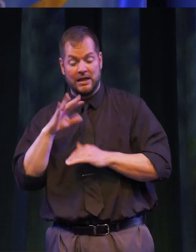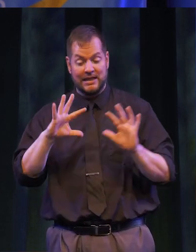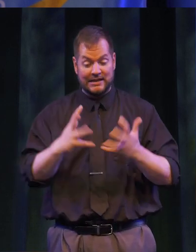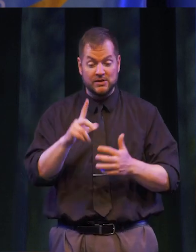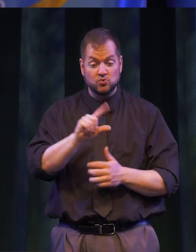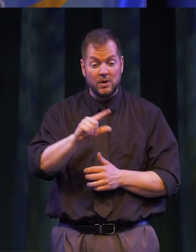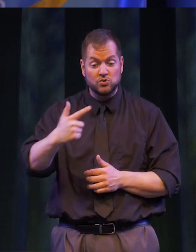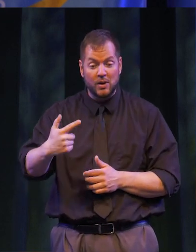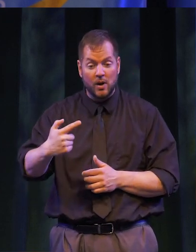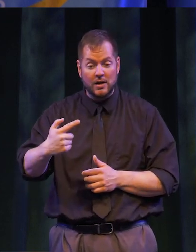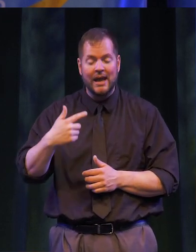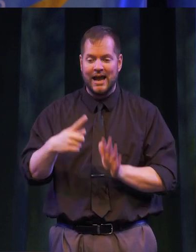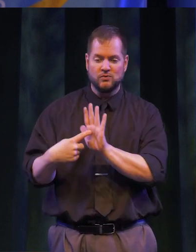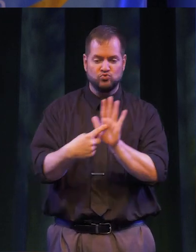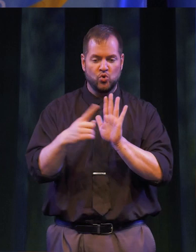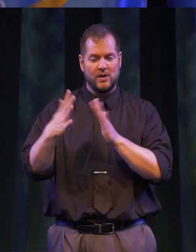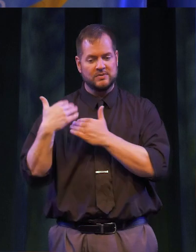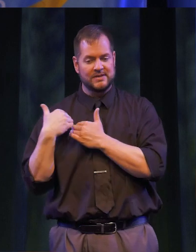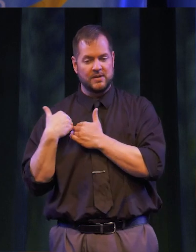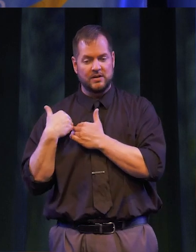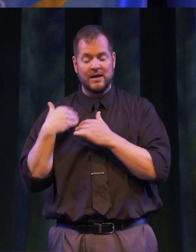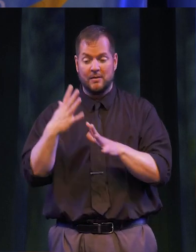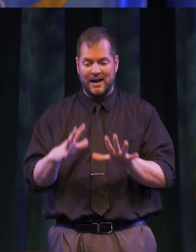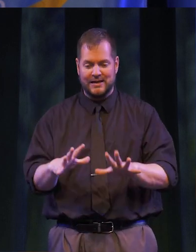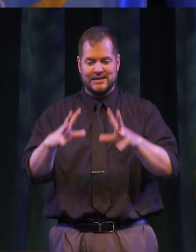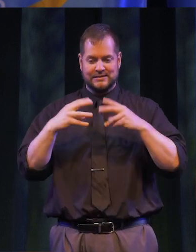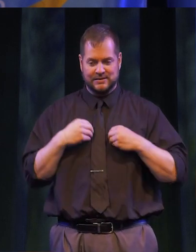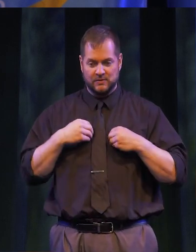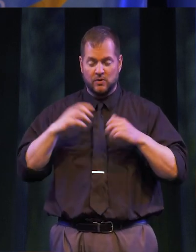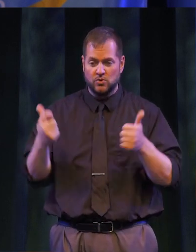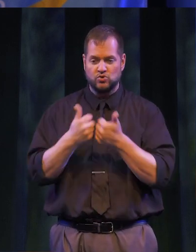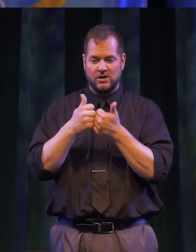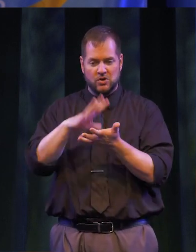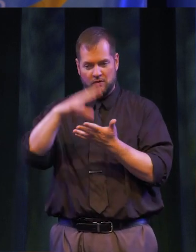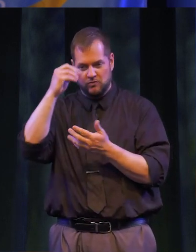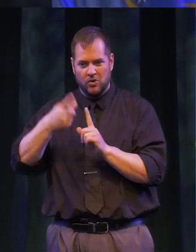OF 2021 HAS EXHIBITED RESPONSIBILITY BY TAKING ON THE CHALLENGES OF LEARNING REMOTELY. BY